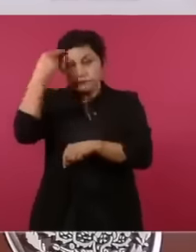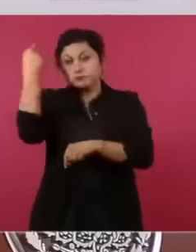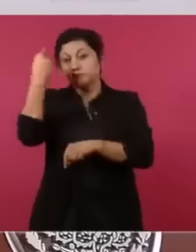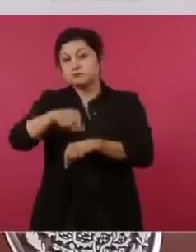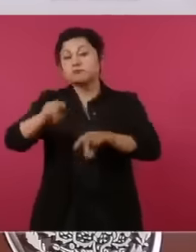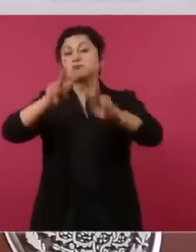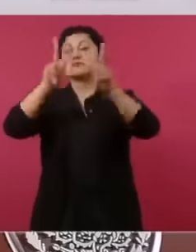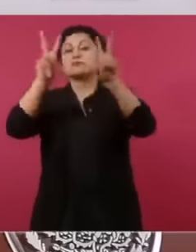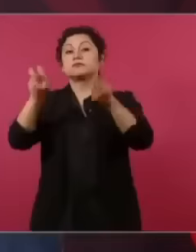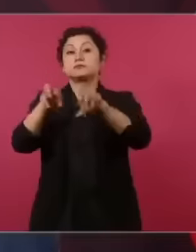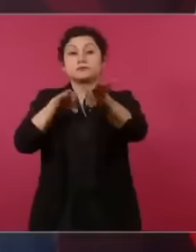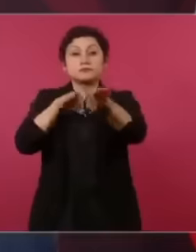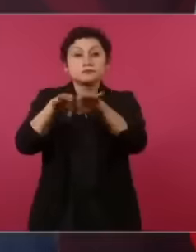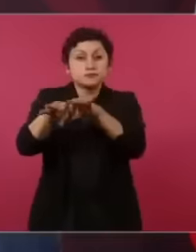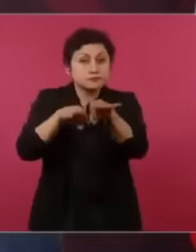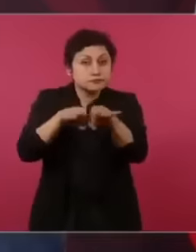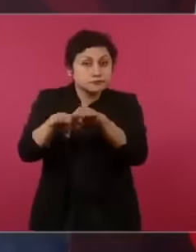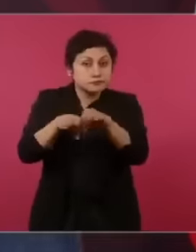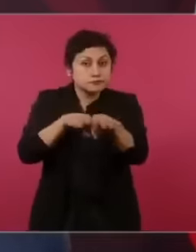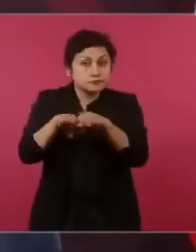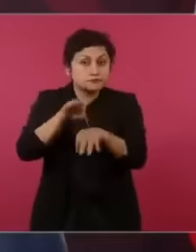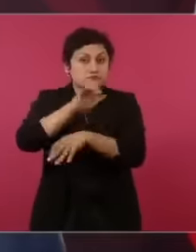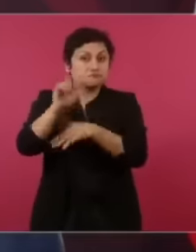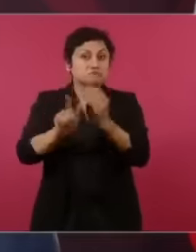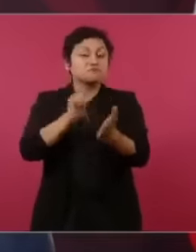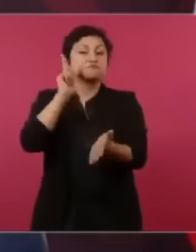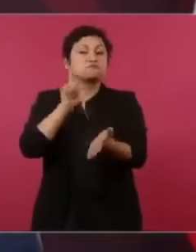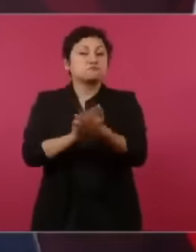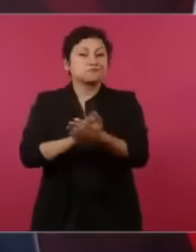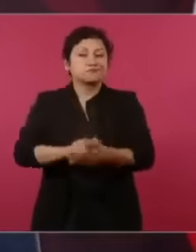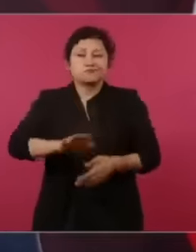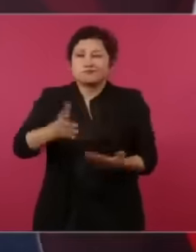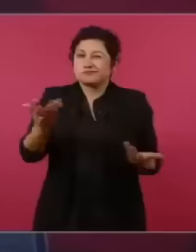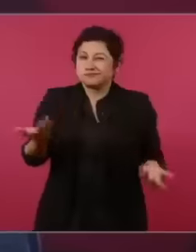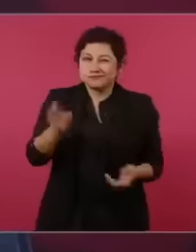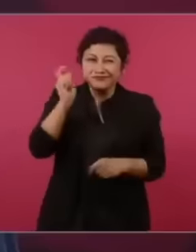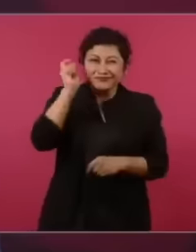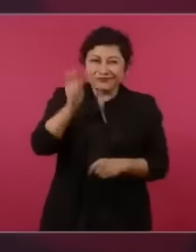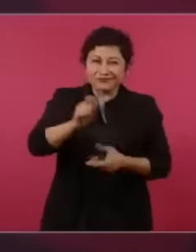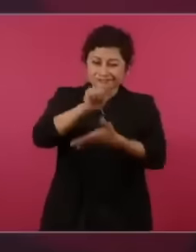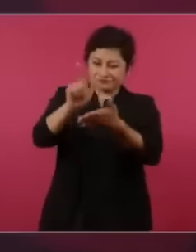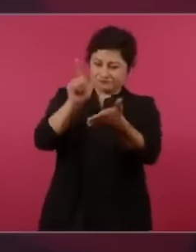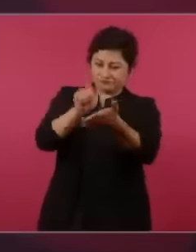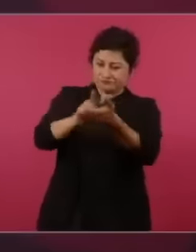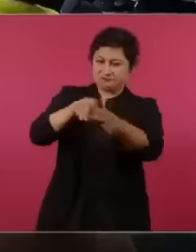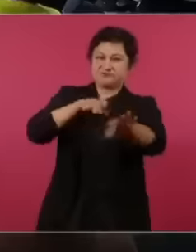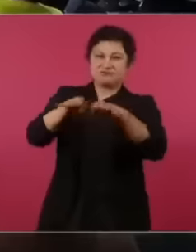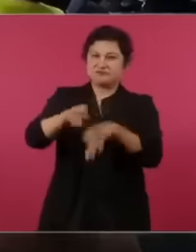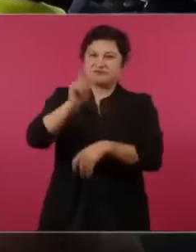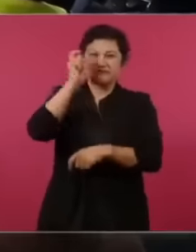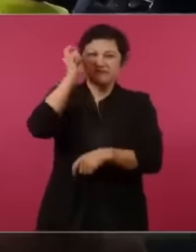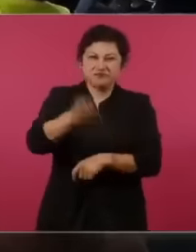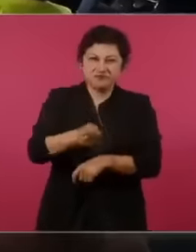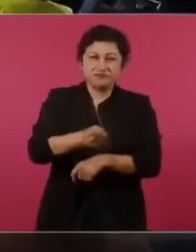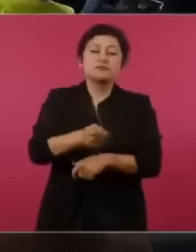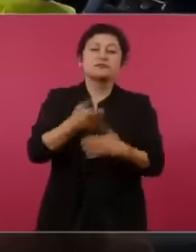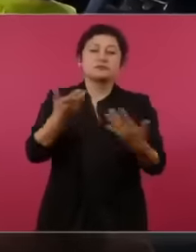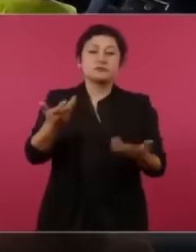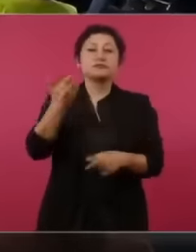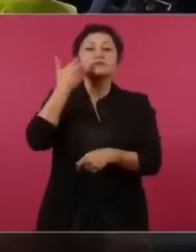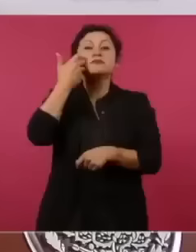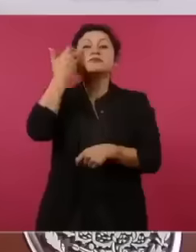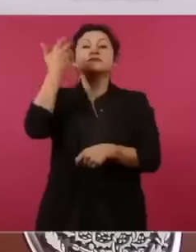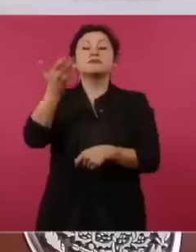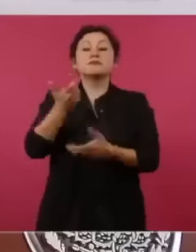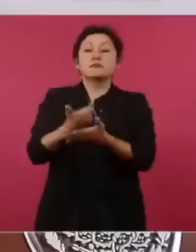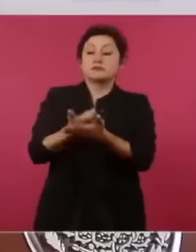the labor reform at that time? It was to keep salaries frozen and take away